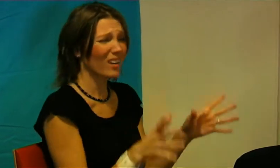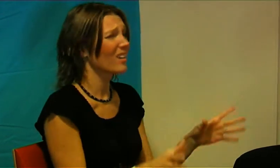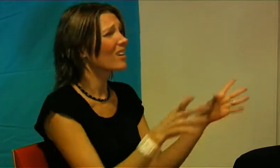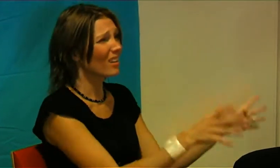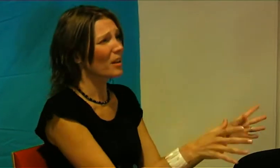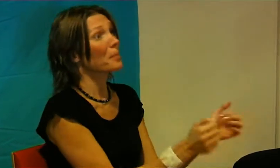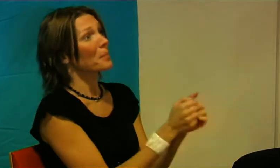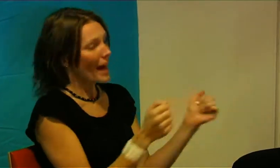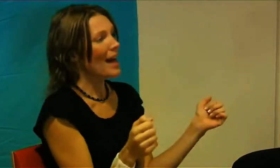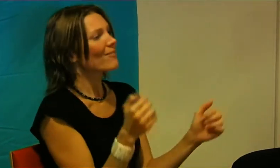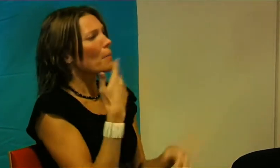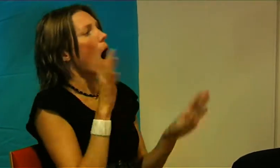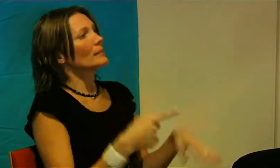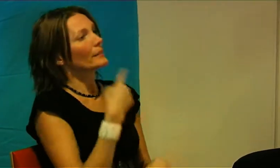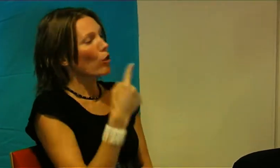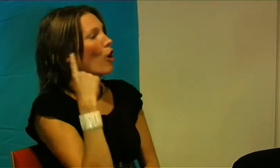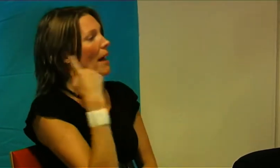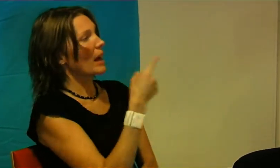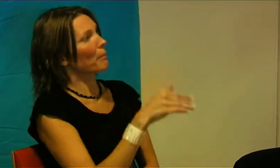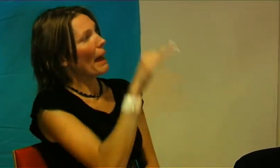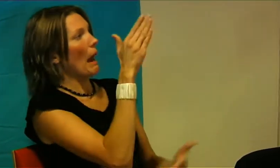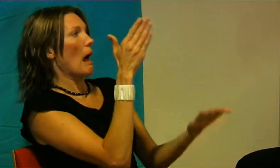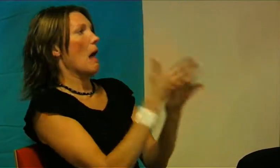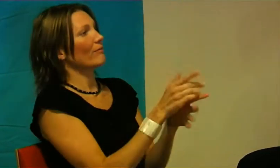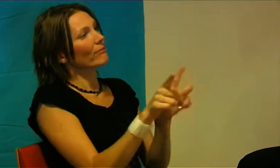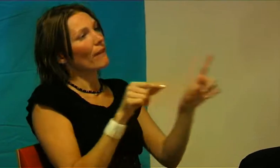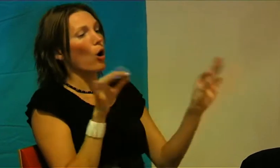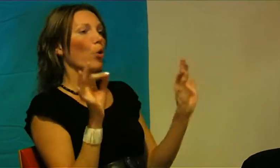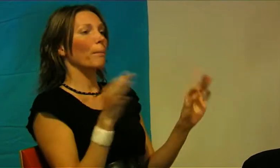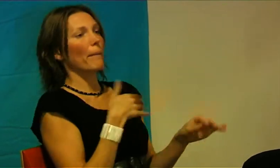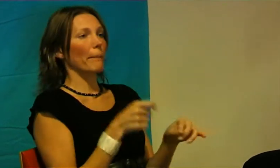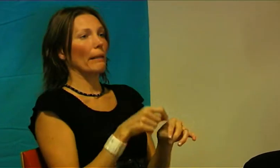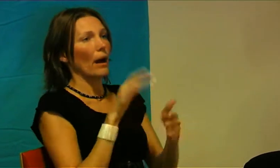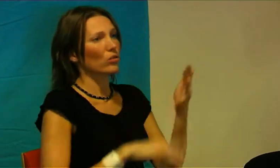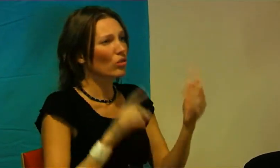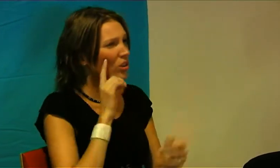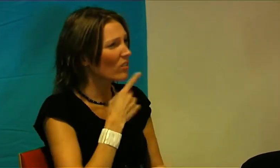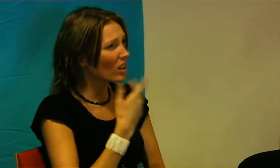but who has claimed hearing are more right to- decide how you measure rather than deaf?